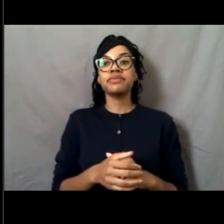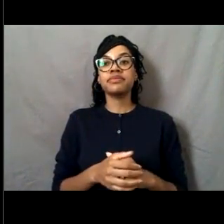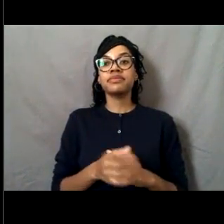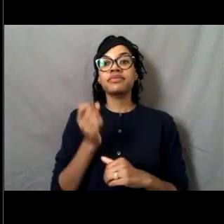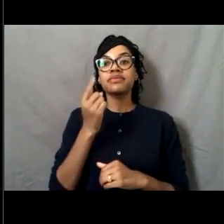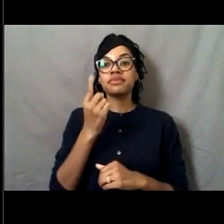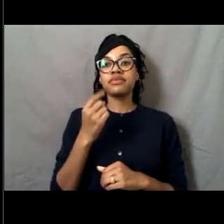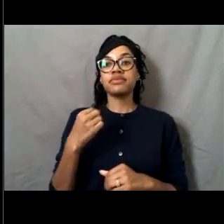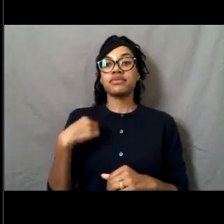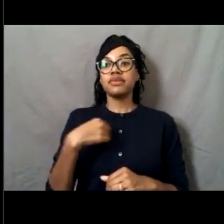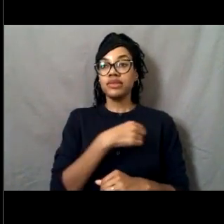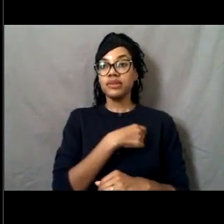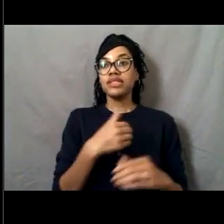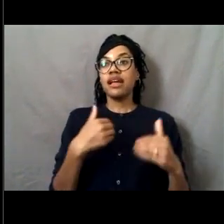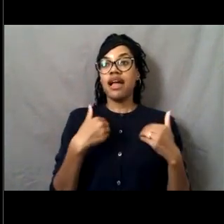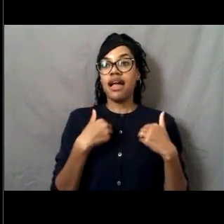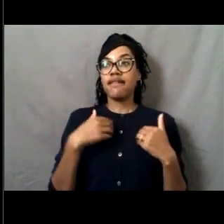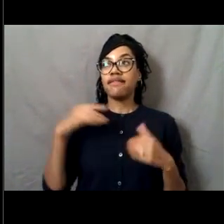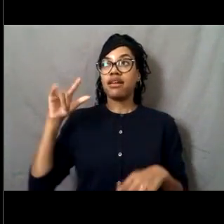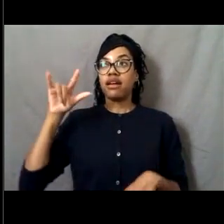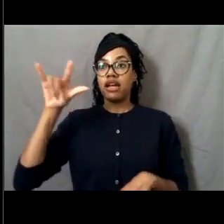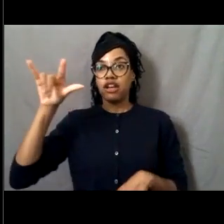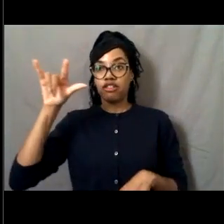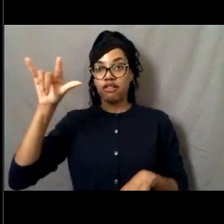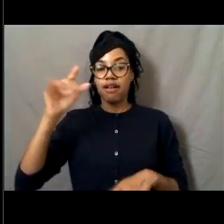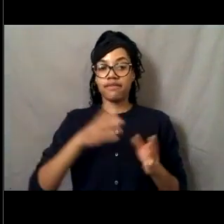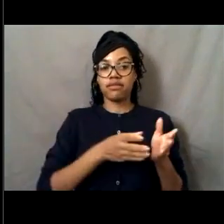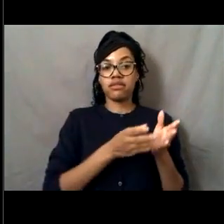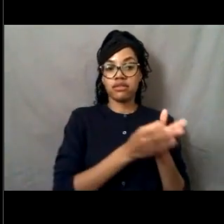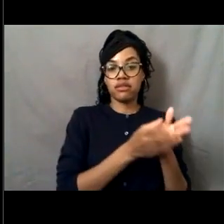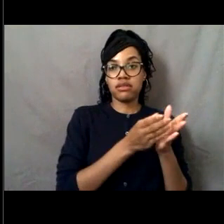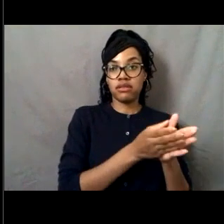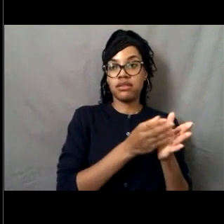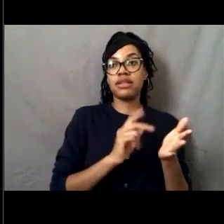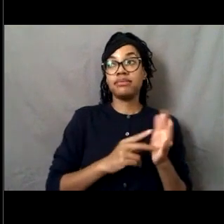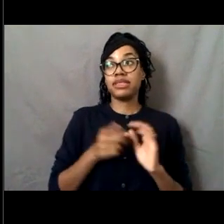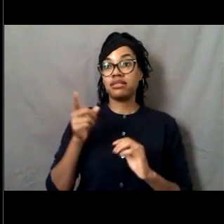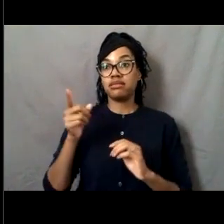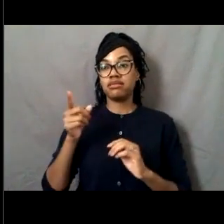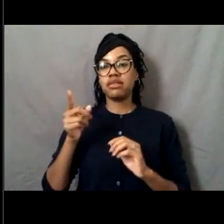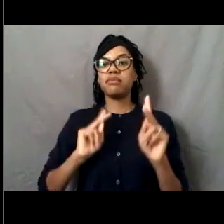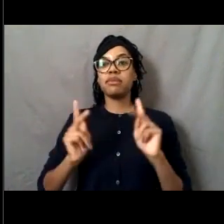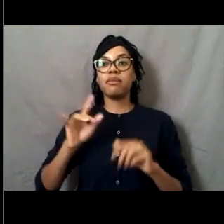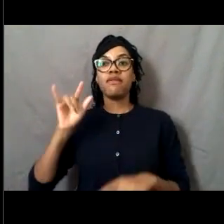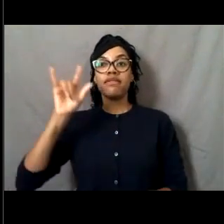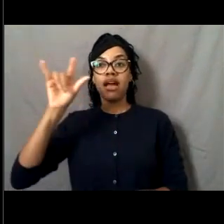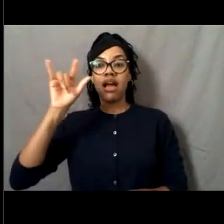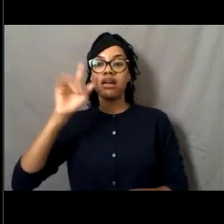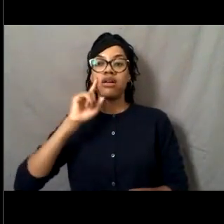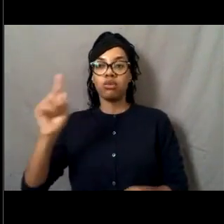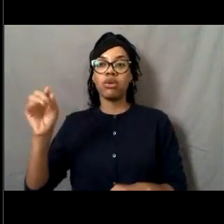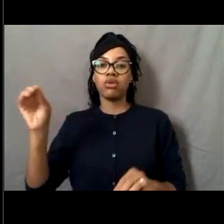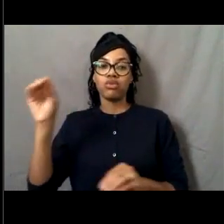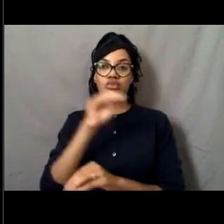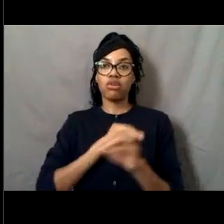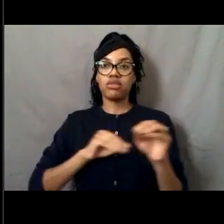So they would rotate between aircraft and shore assignments and we support missions across all parts of NOAA.